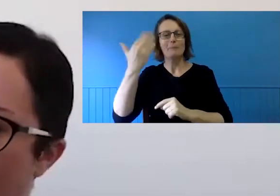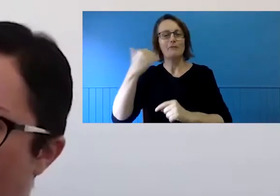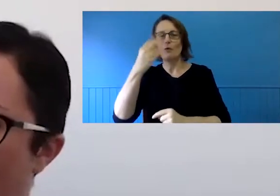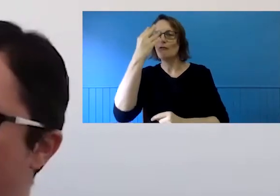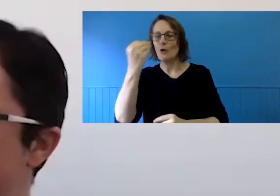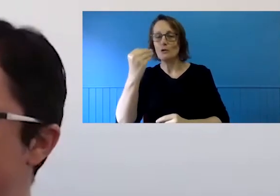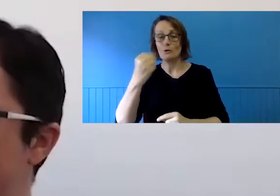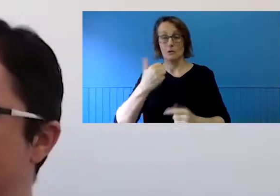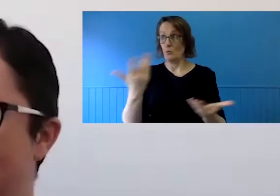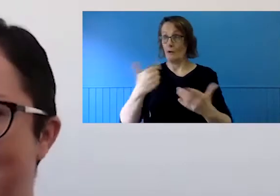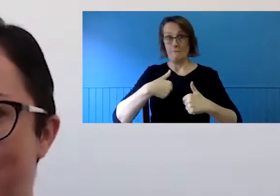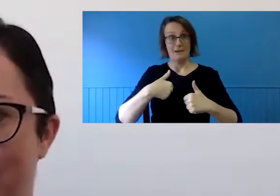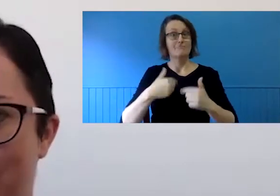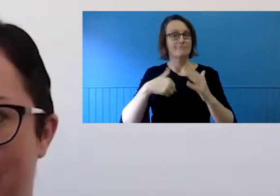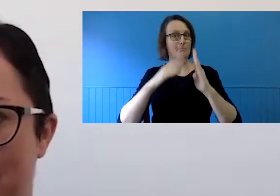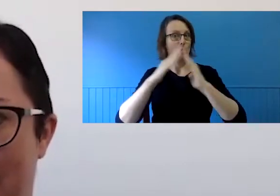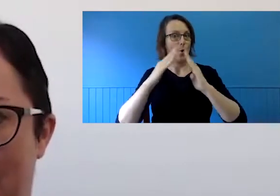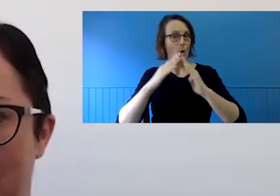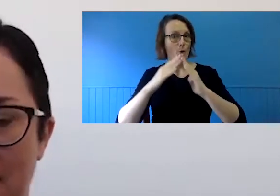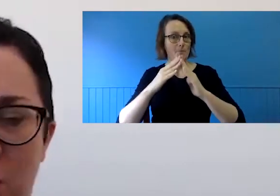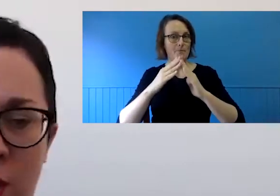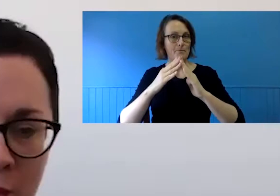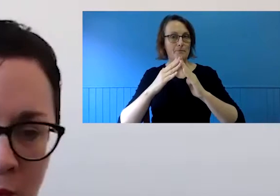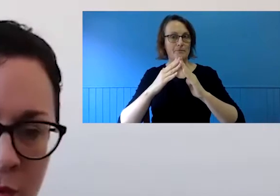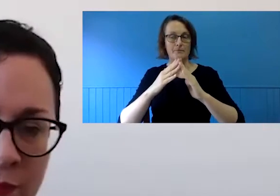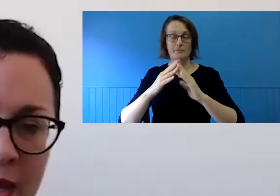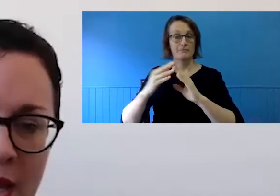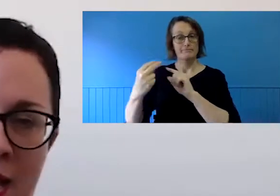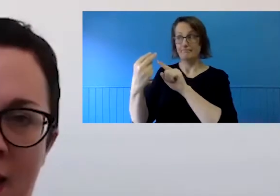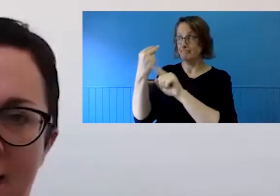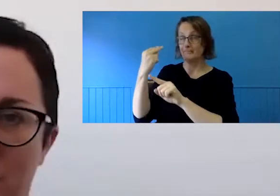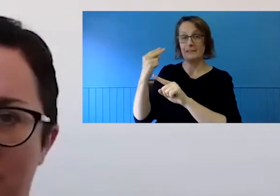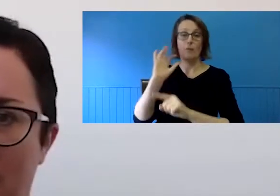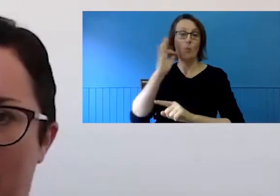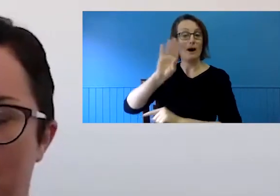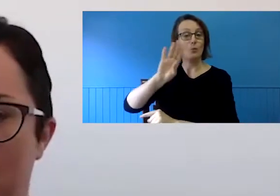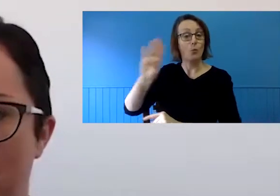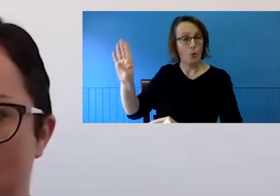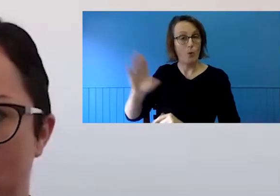home office with a very plain wall behind me. I'm wearing a polka-dot